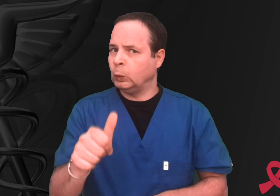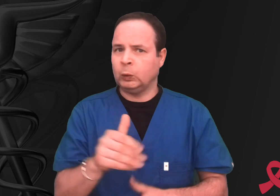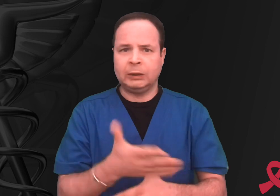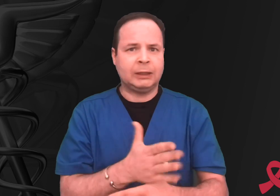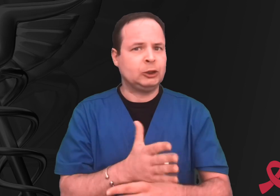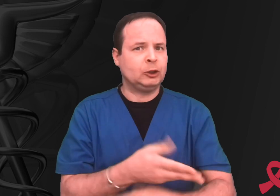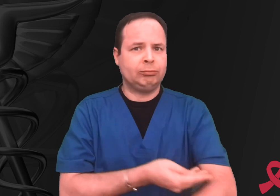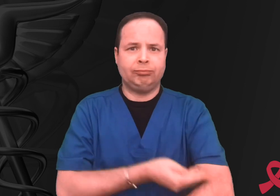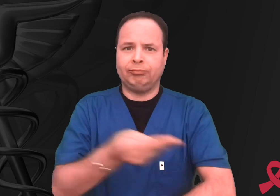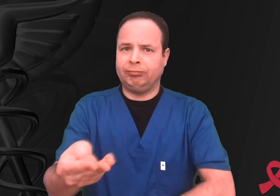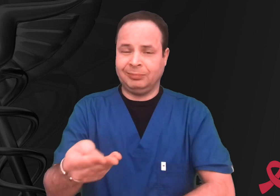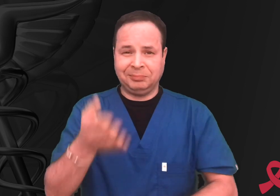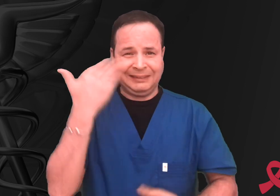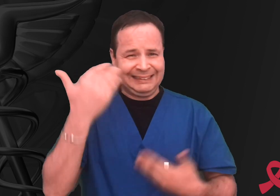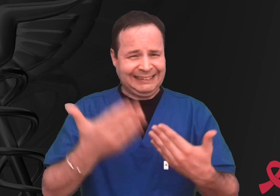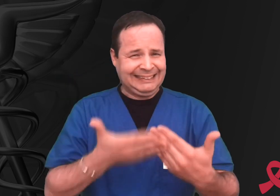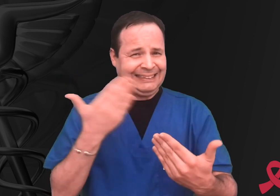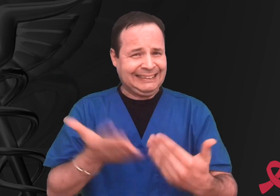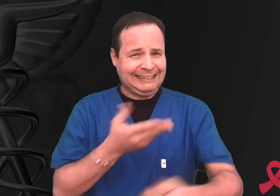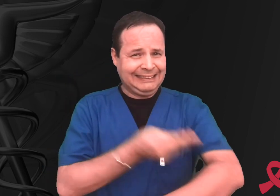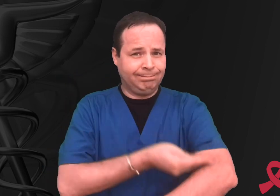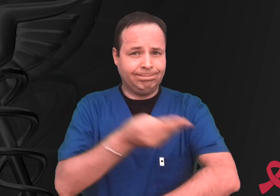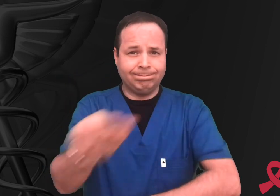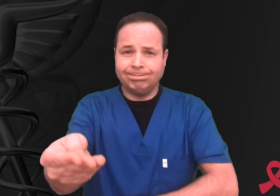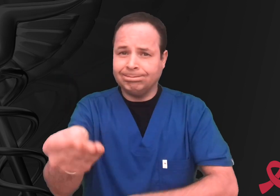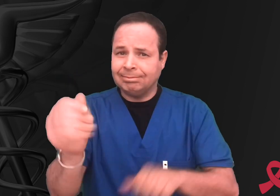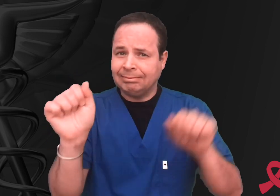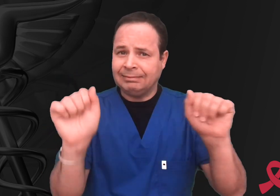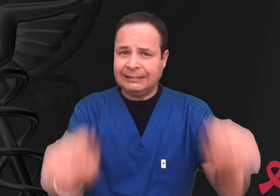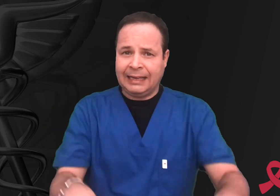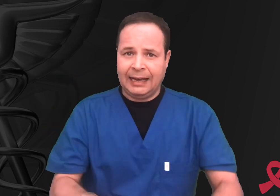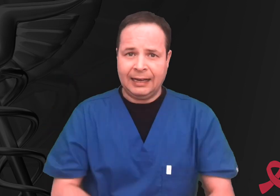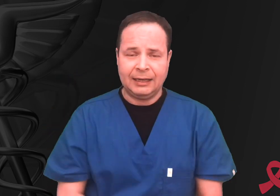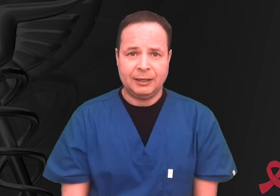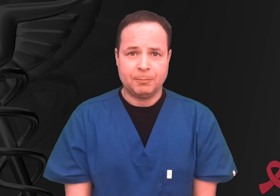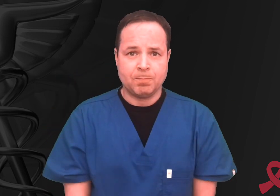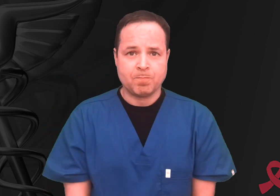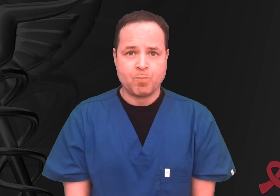It is very easy to pass HIV by needle sharing.